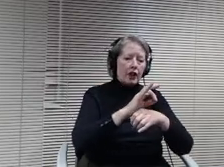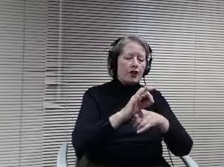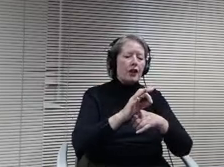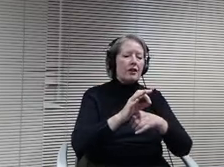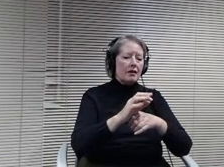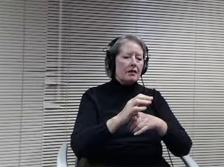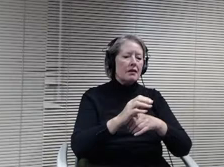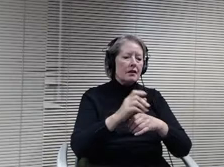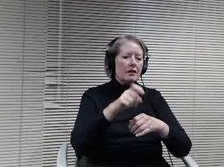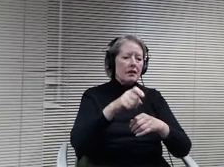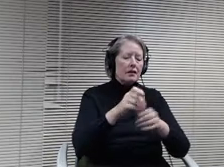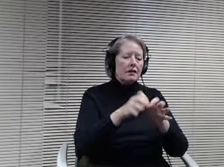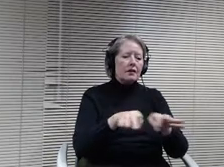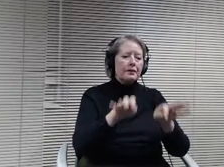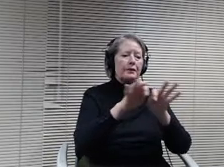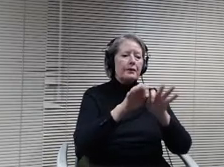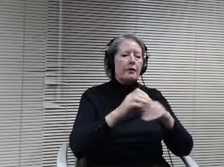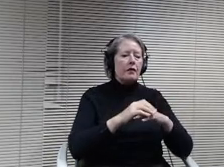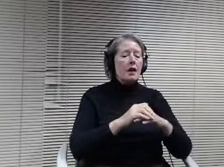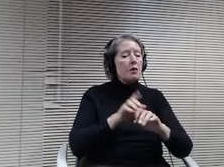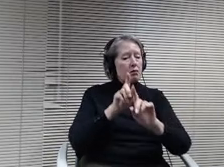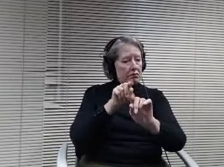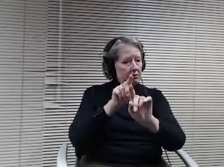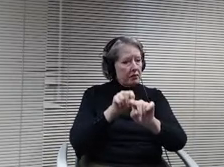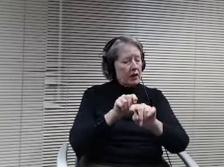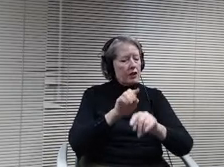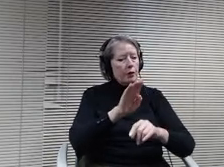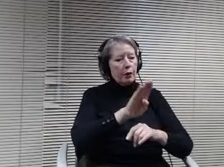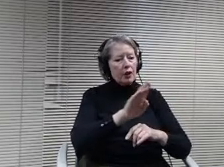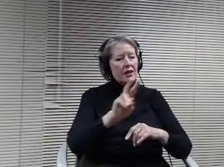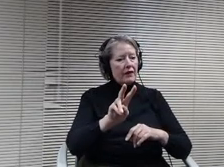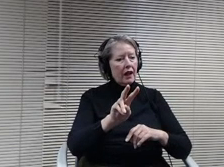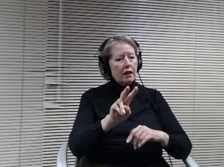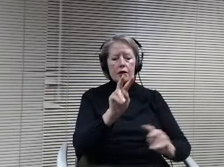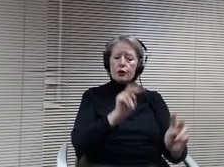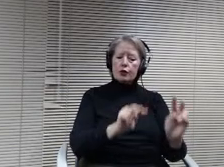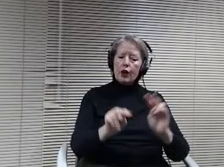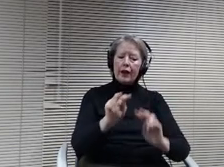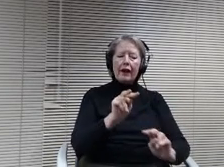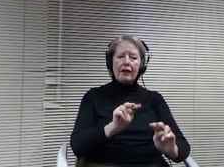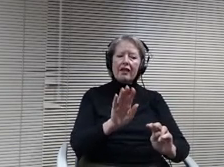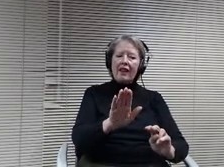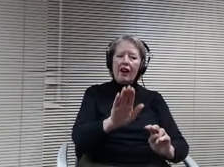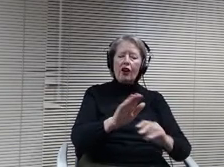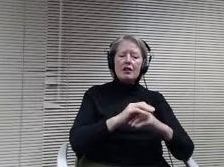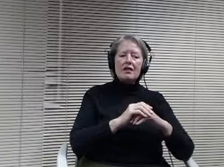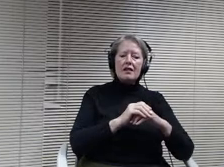Burnsville to look at all the different parts. You can get a sense in the picture. This is a recent site visit. You know the.